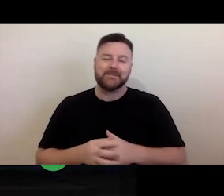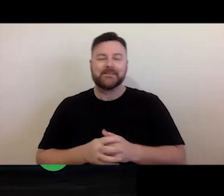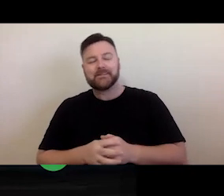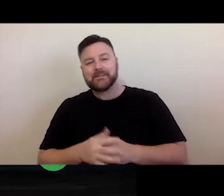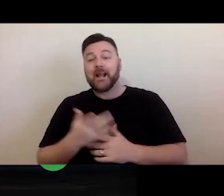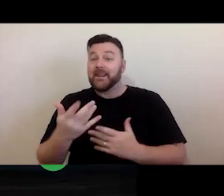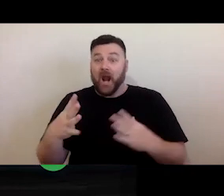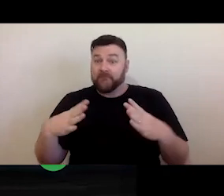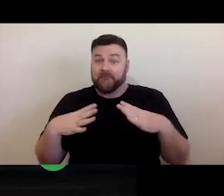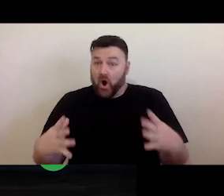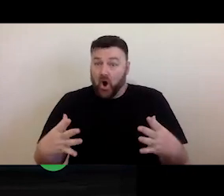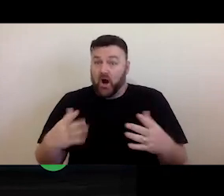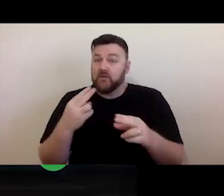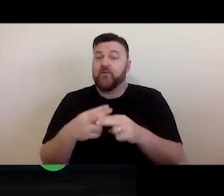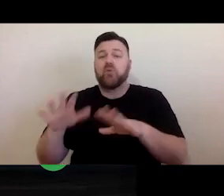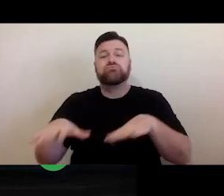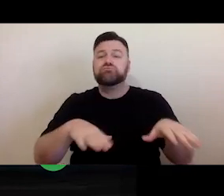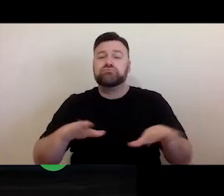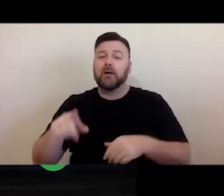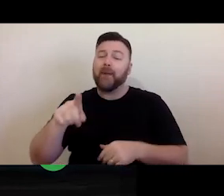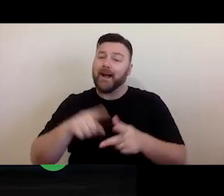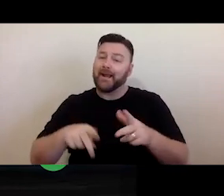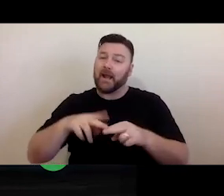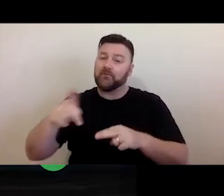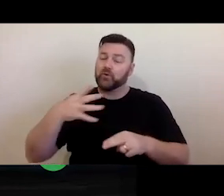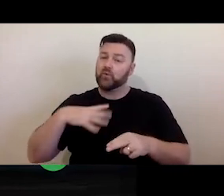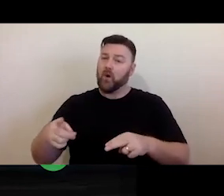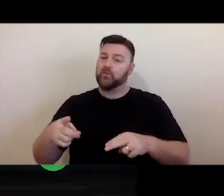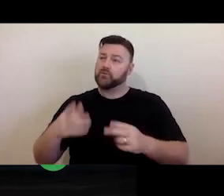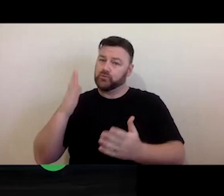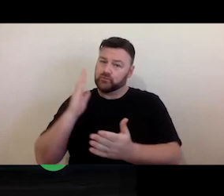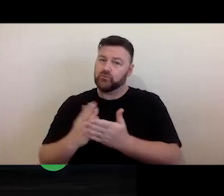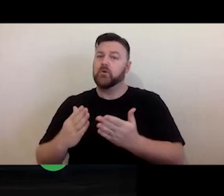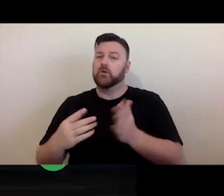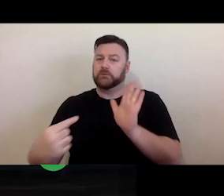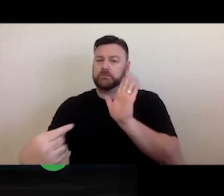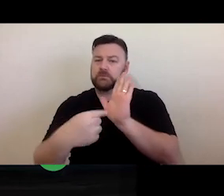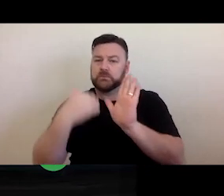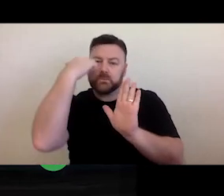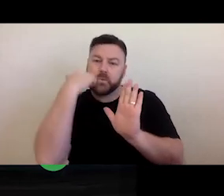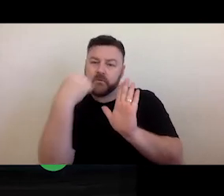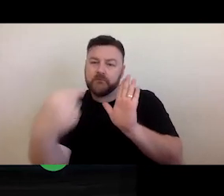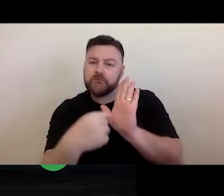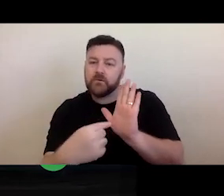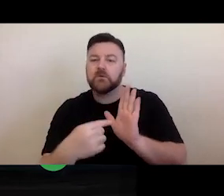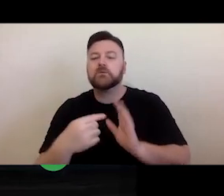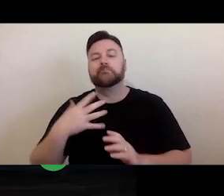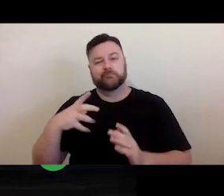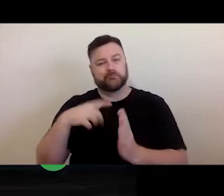that's fine in a casual sense, but when you're wanting to be able to point to something and prove that a permission was granted, it is certainly good to get things in writing.